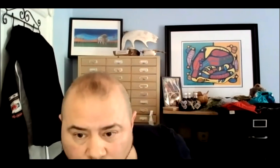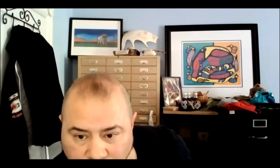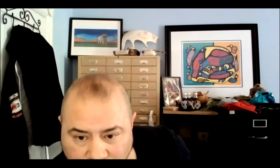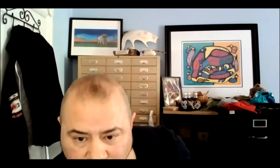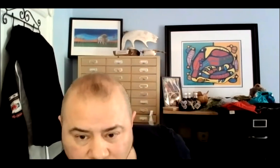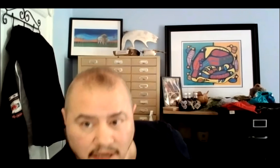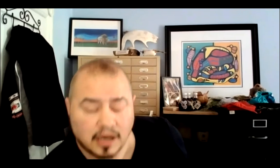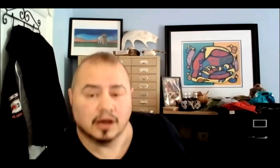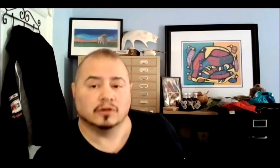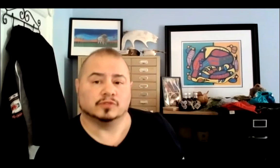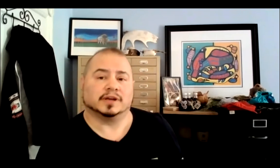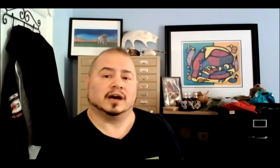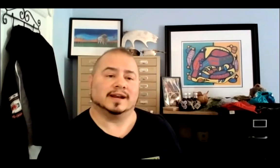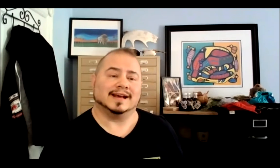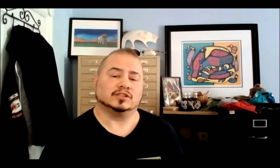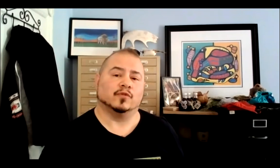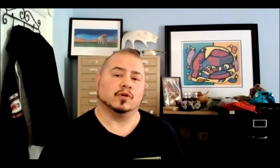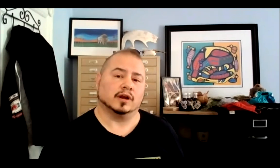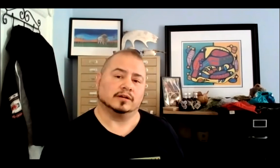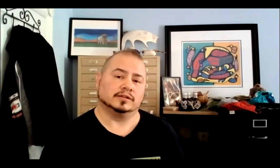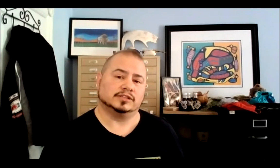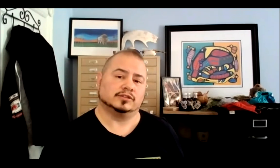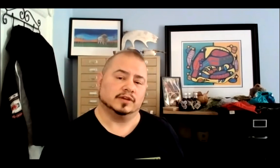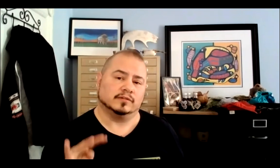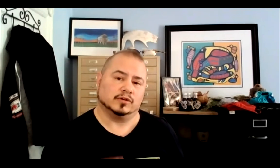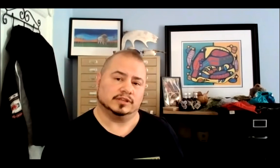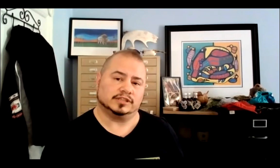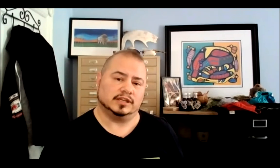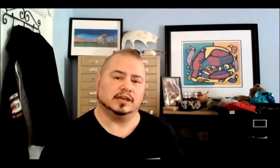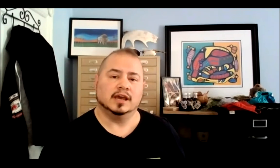growing season. Ojibiikaan has four gardens, three of them are in the city,